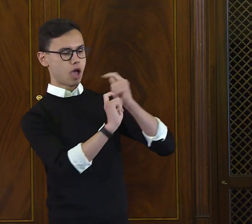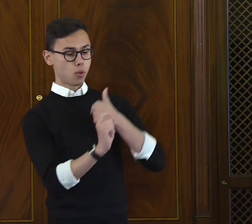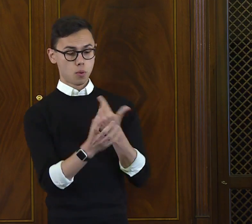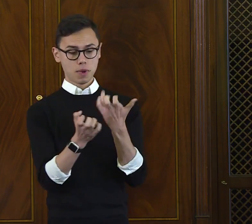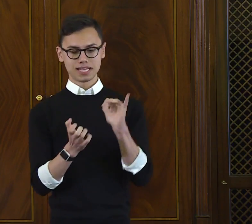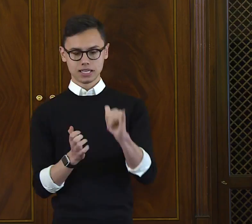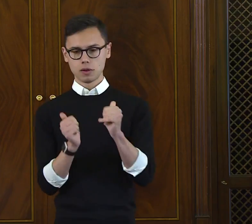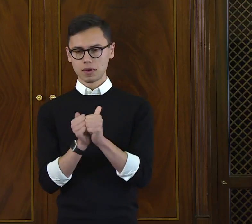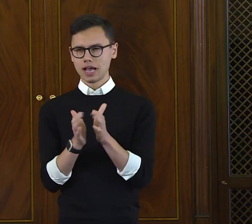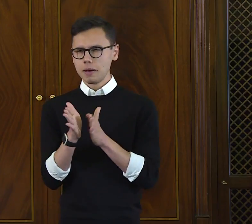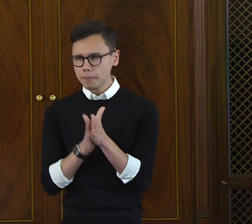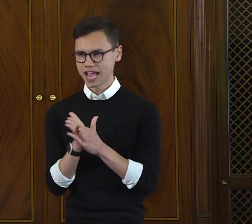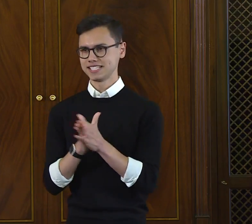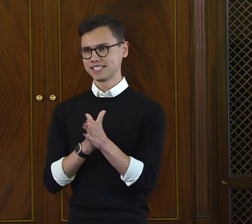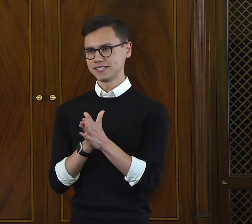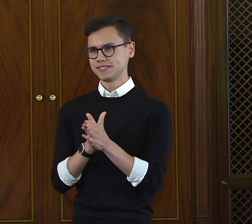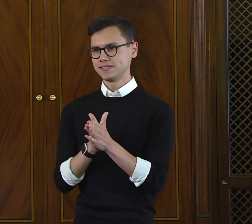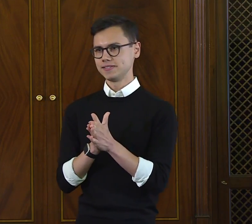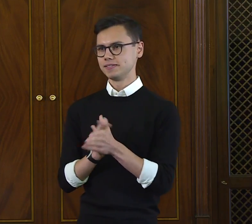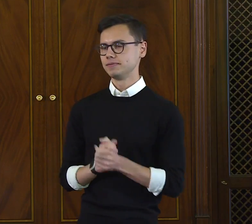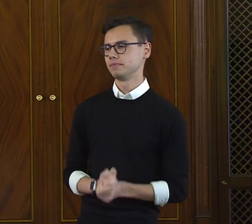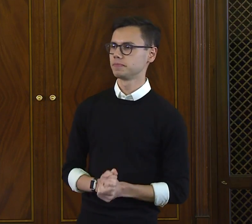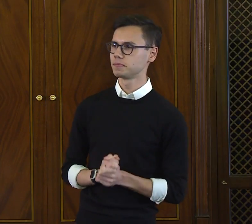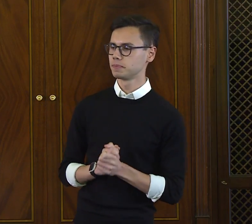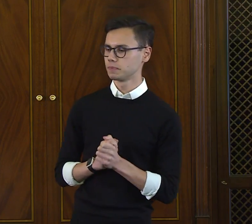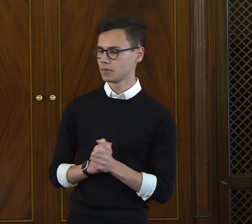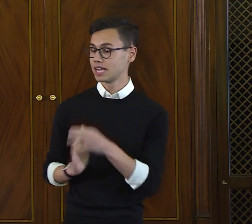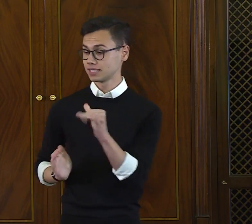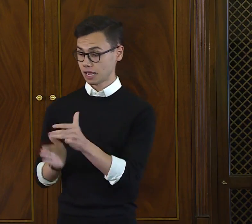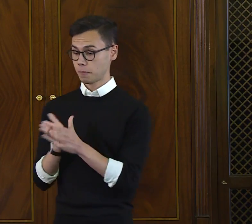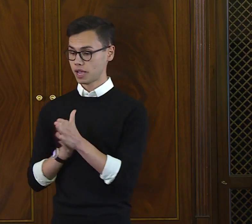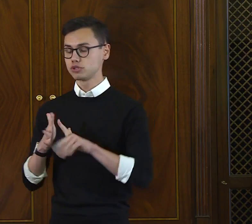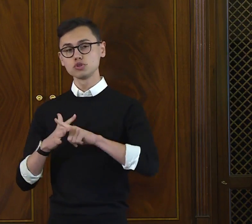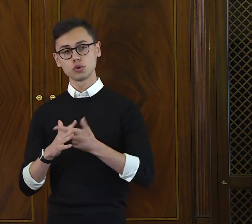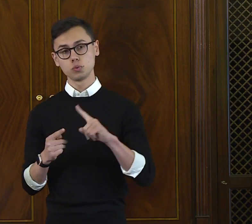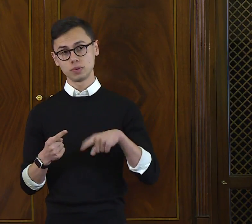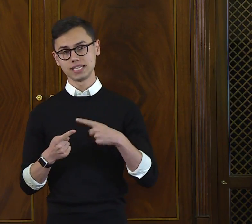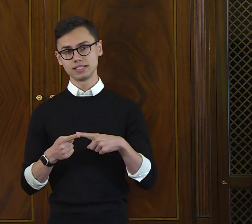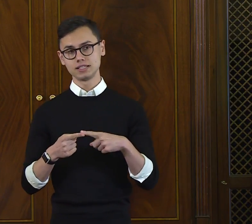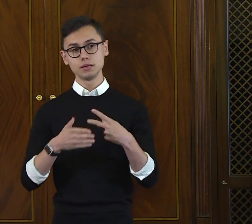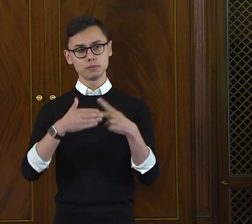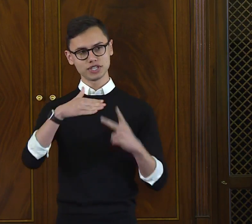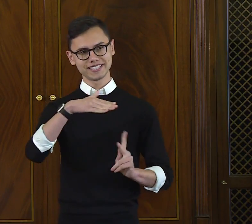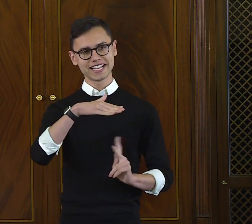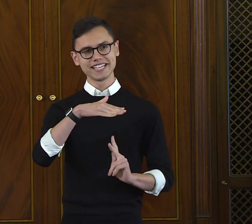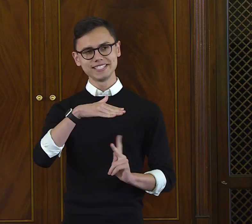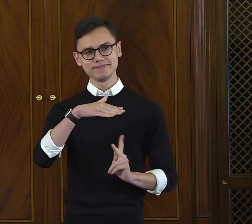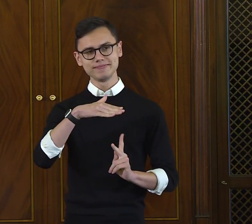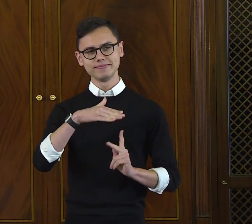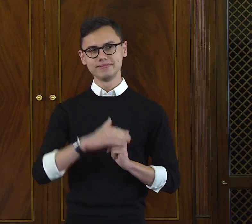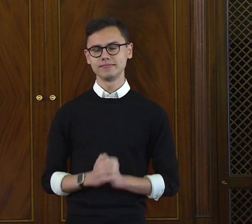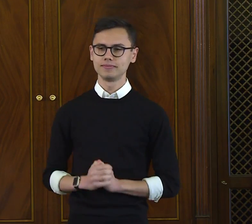What wasn't handed to me I've wanted for myself with a passion, and that passion started when I was in pre-kindergarten.